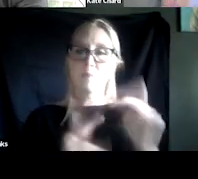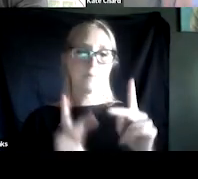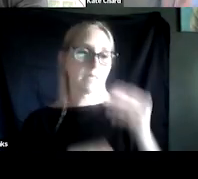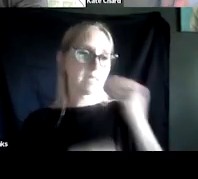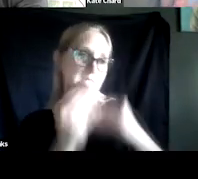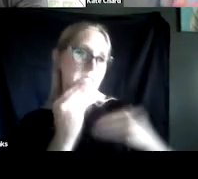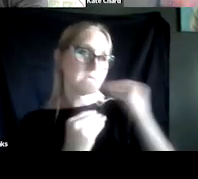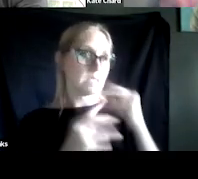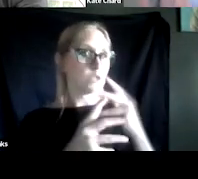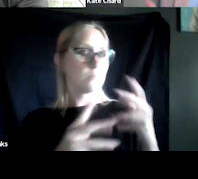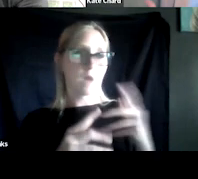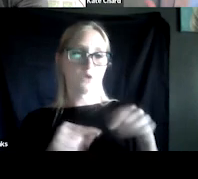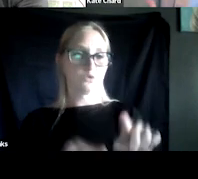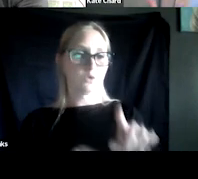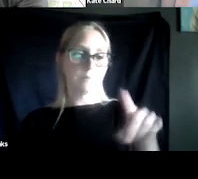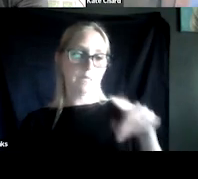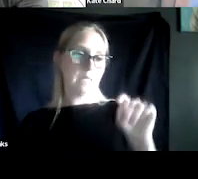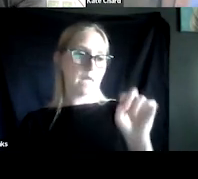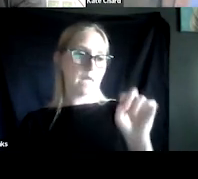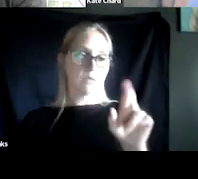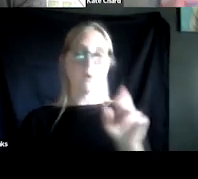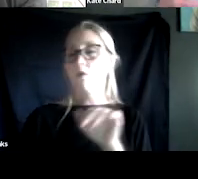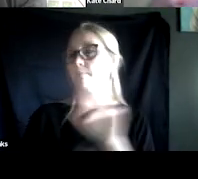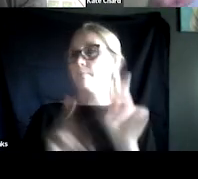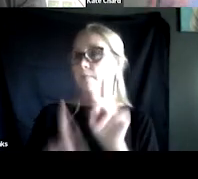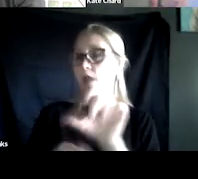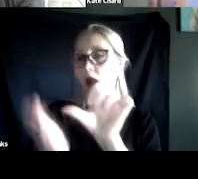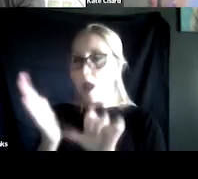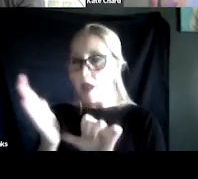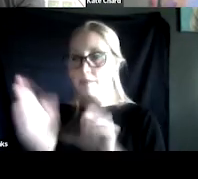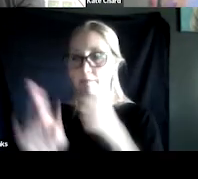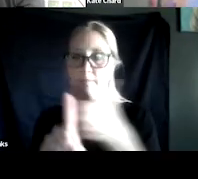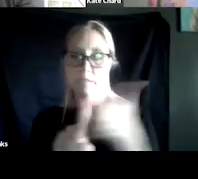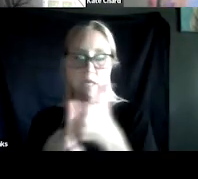We know that some people cut when they have PTSD, we know that some people do other things to manage their symptoms.